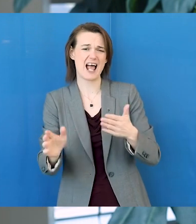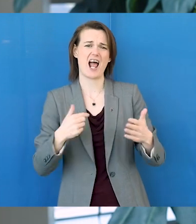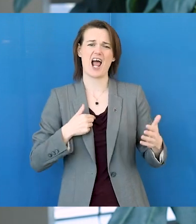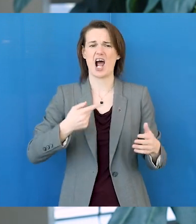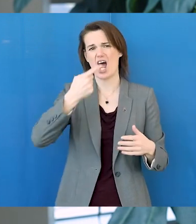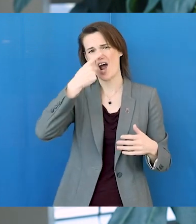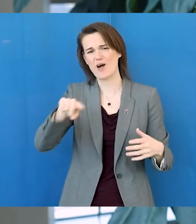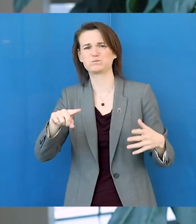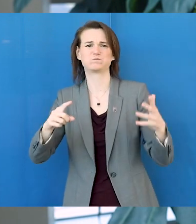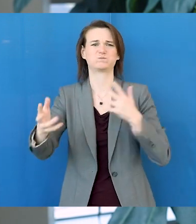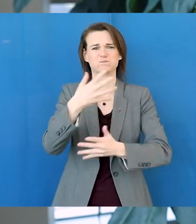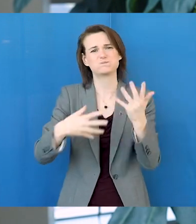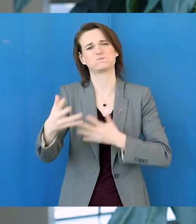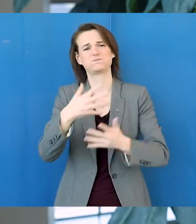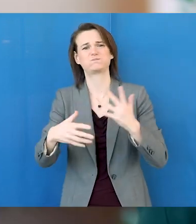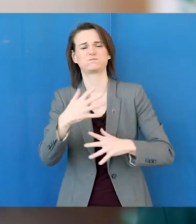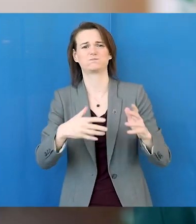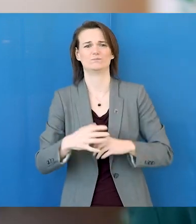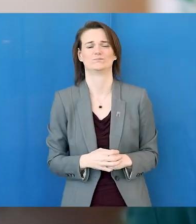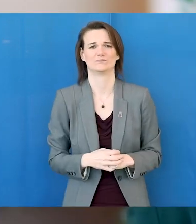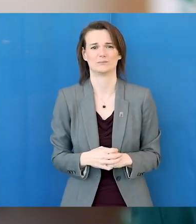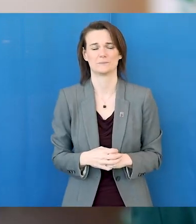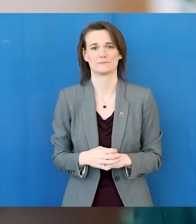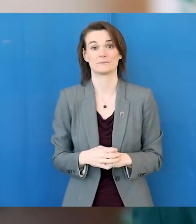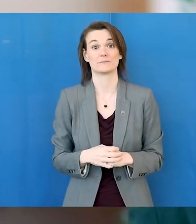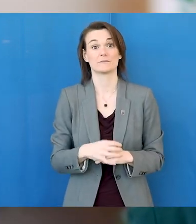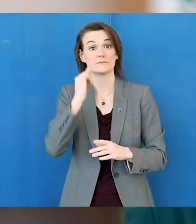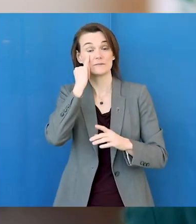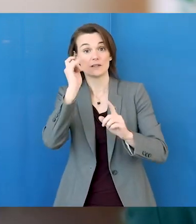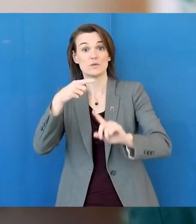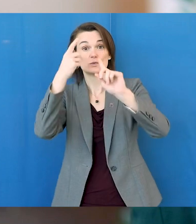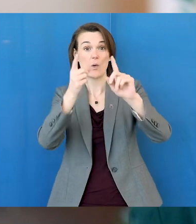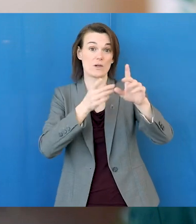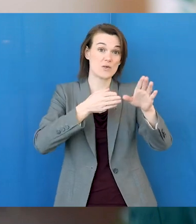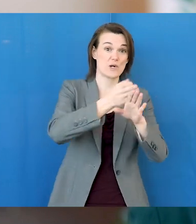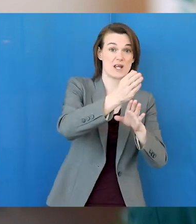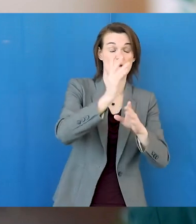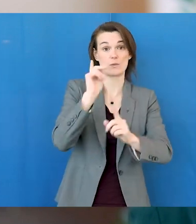I opened up really quickly. Whether you're looking for a career or are interested in getting involved